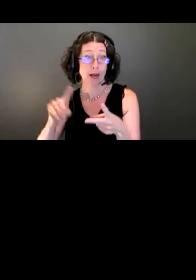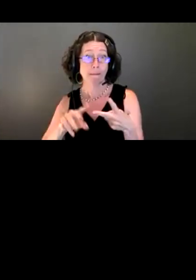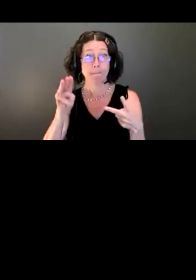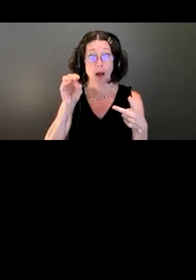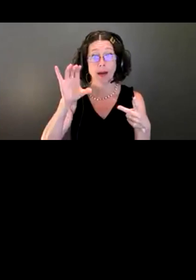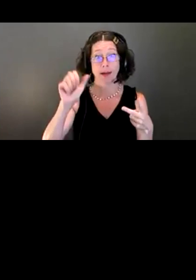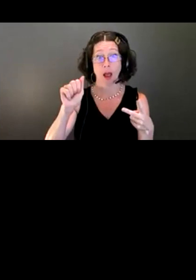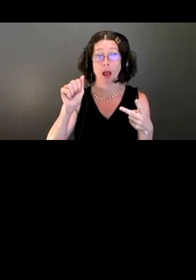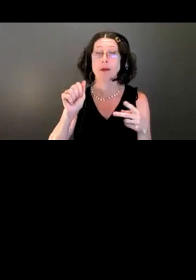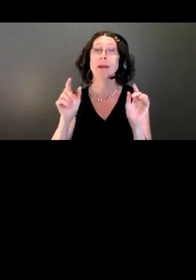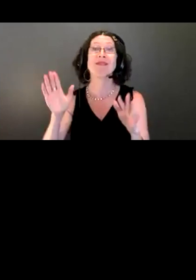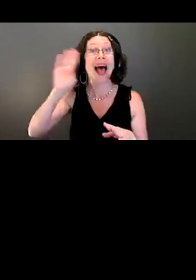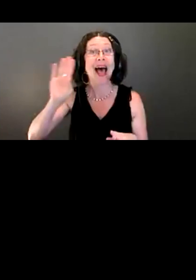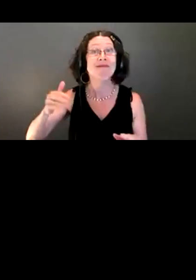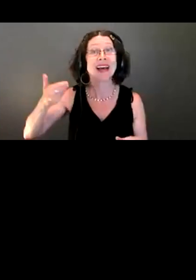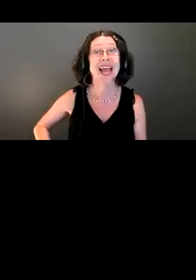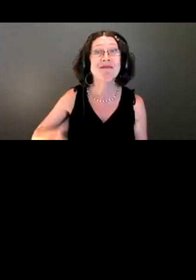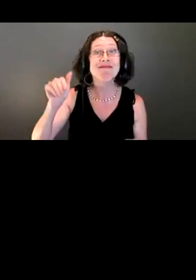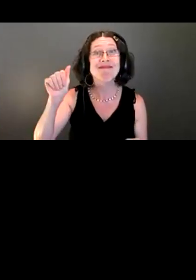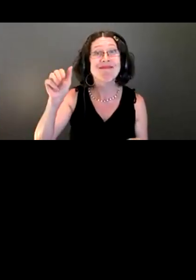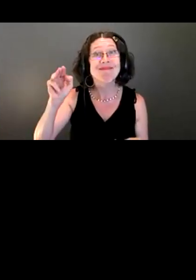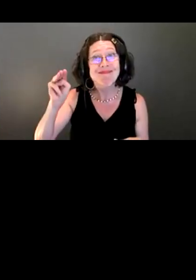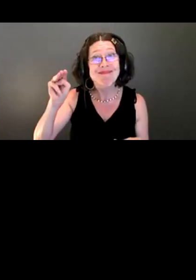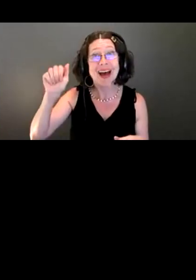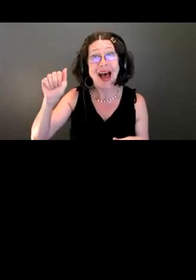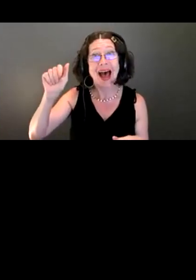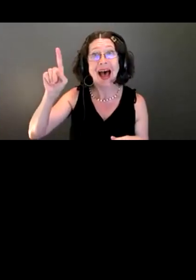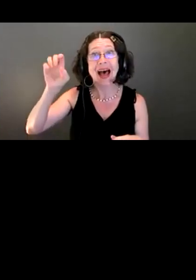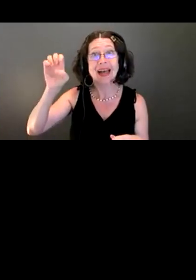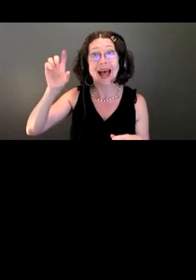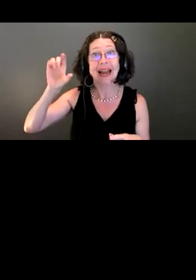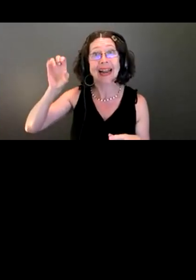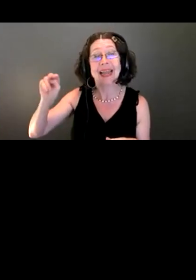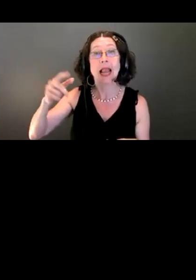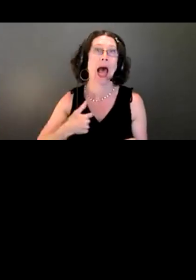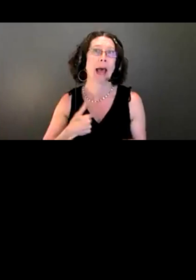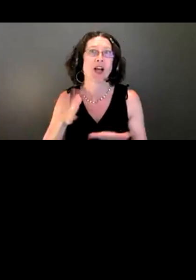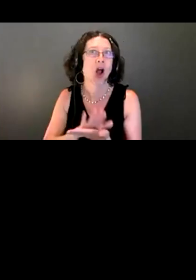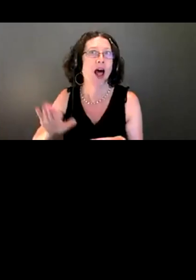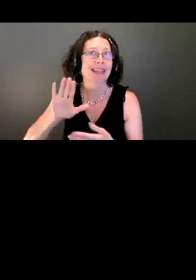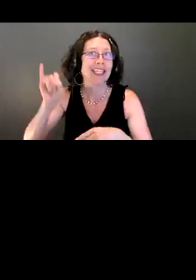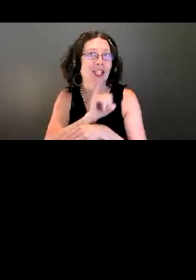My name is Madeleine. I'm a college intern working with the Coal Creek sewer upgrade project this summer.